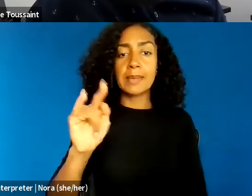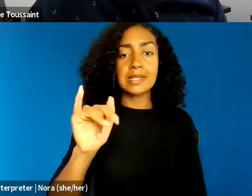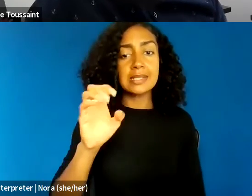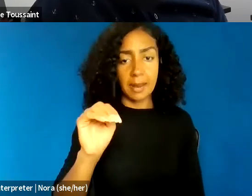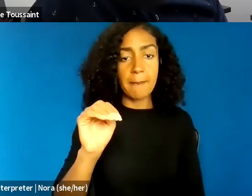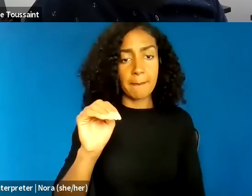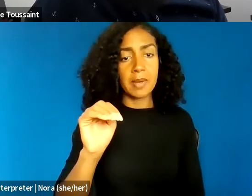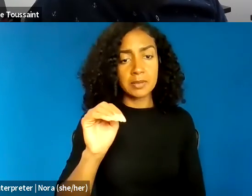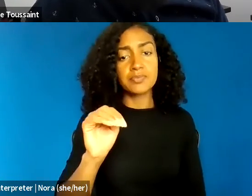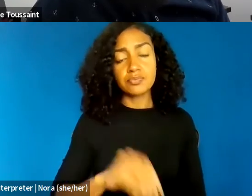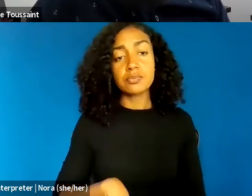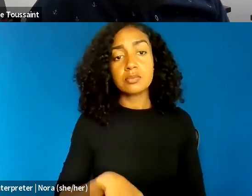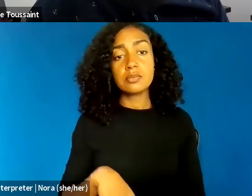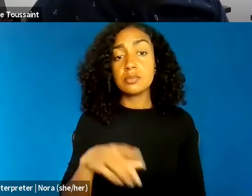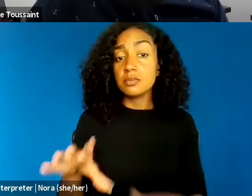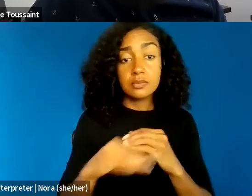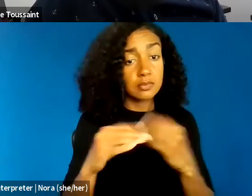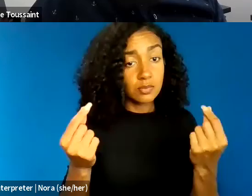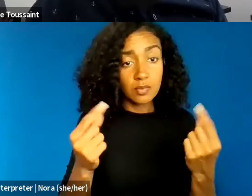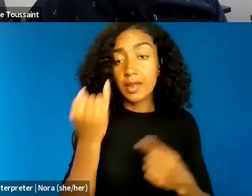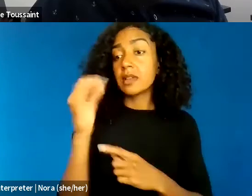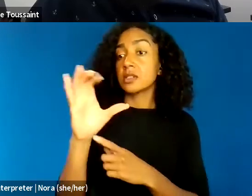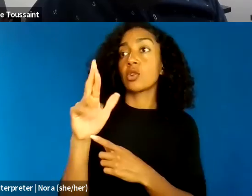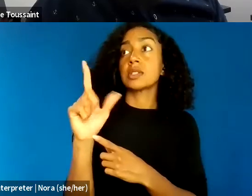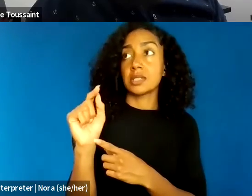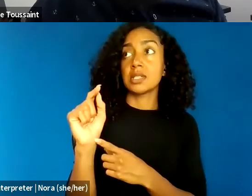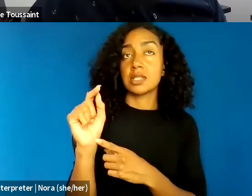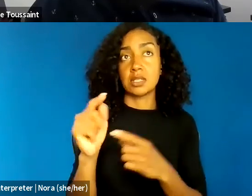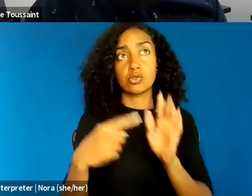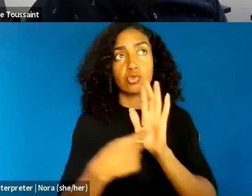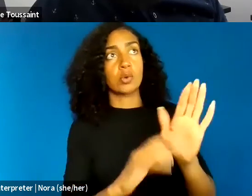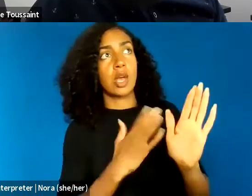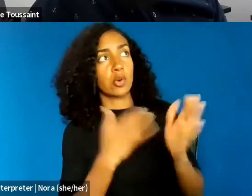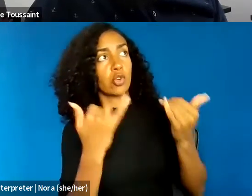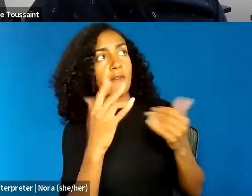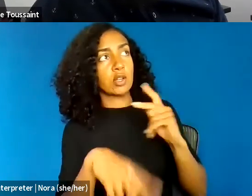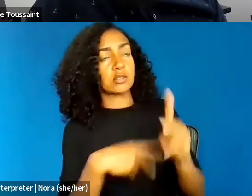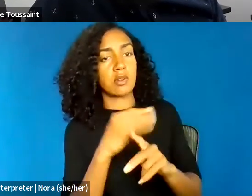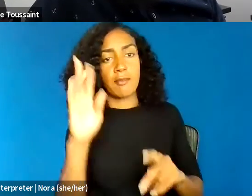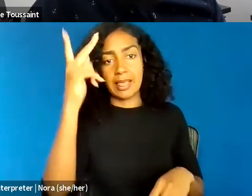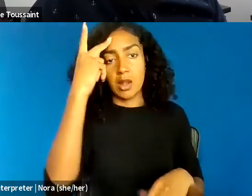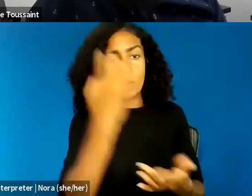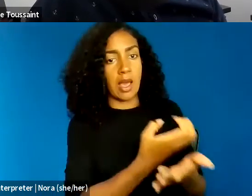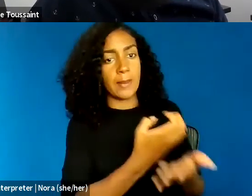if CRT reveals our current version of political economy as merely a genre of modernity,